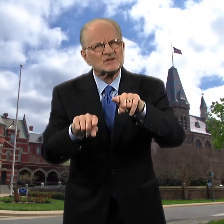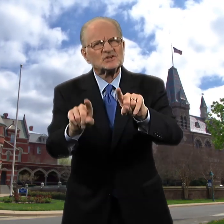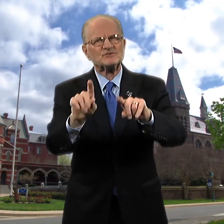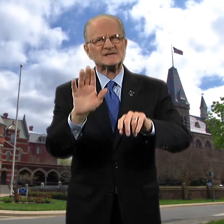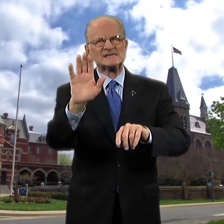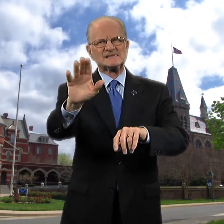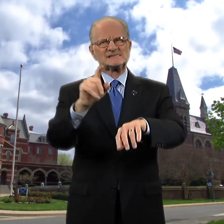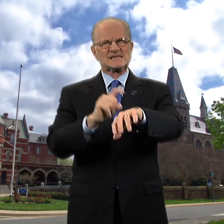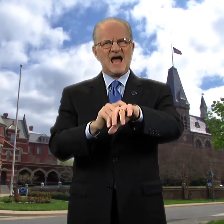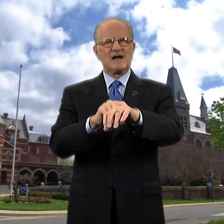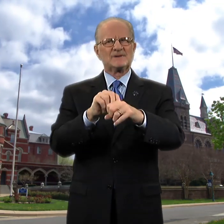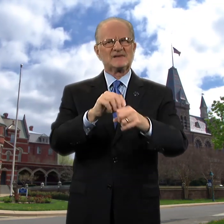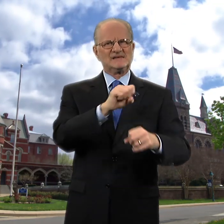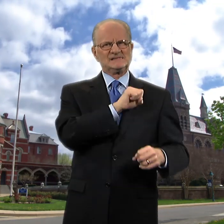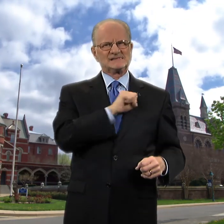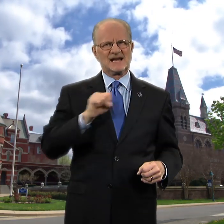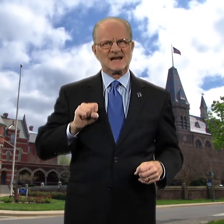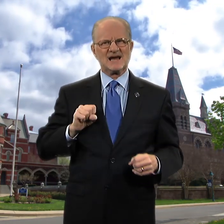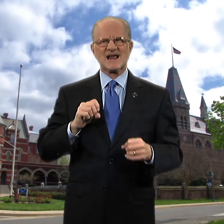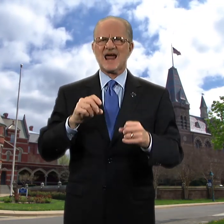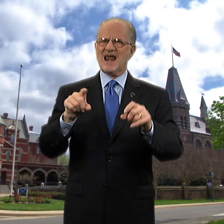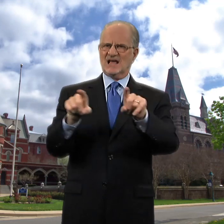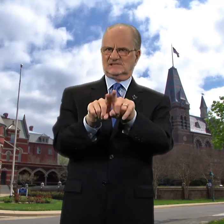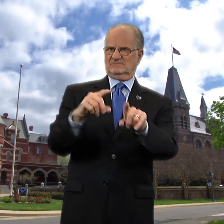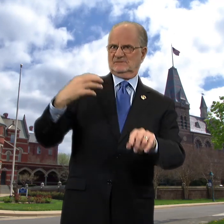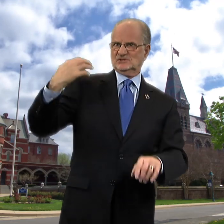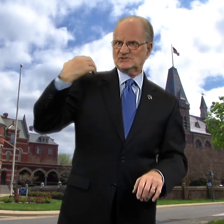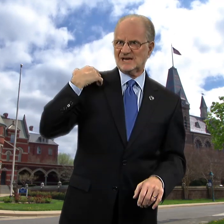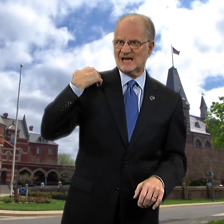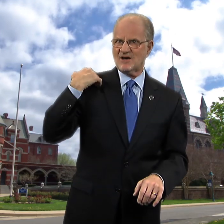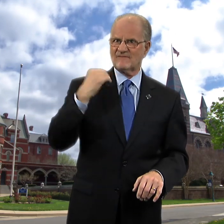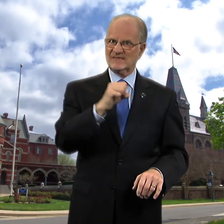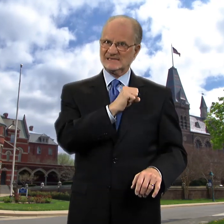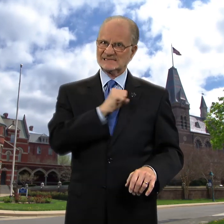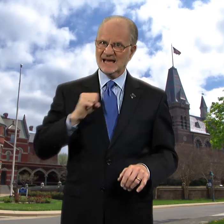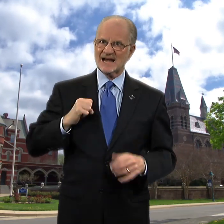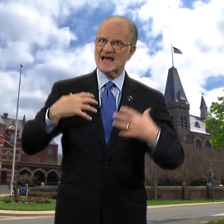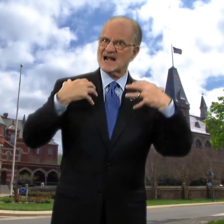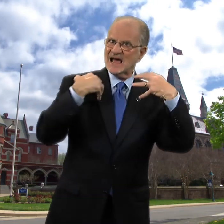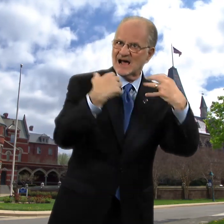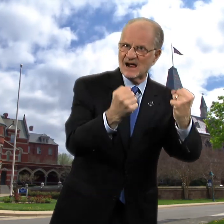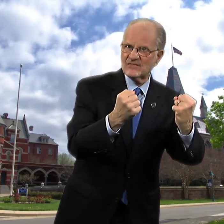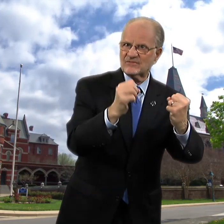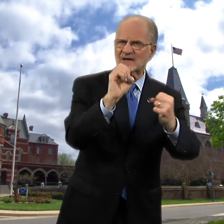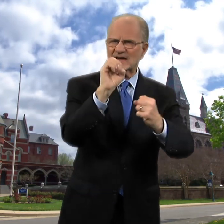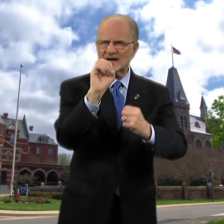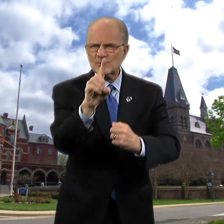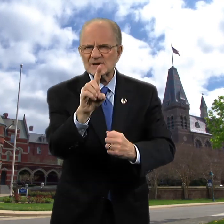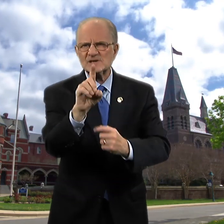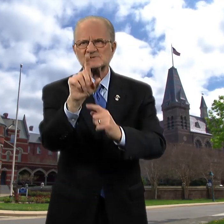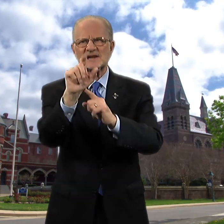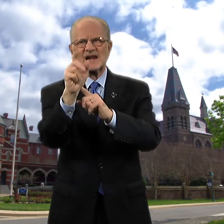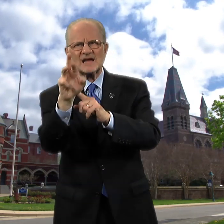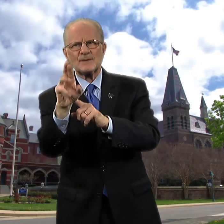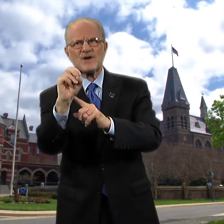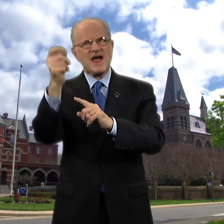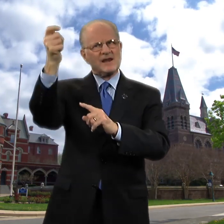During his time in the Senate, and as Chair of the Senate Health, Education, Labor, and Pensions Committee,